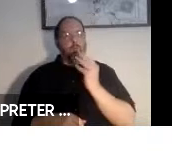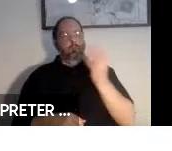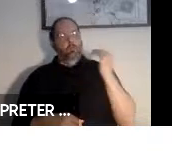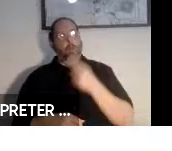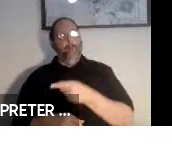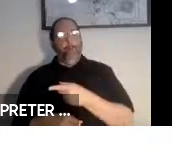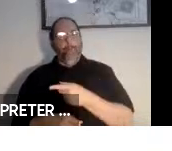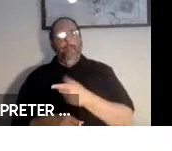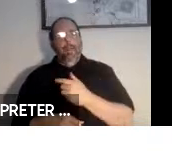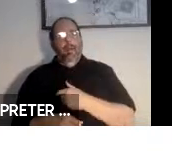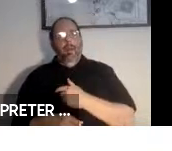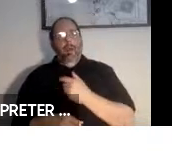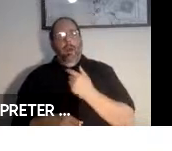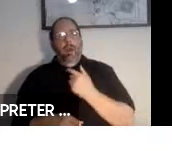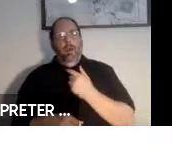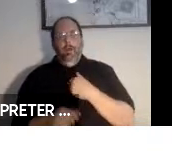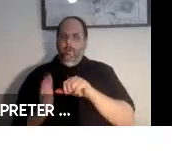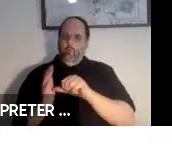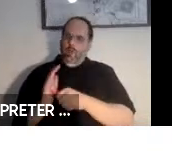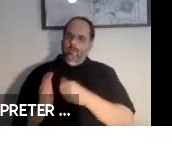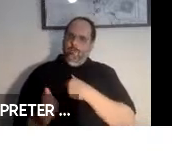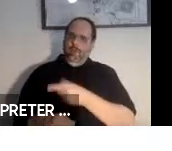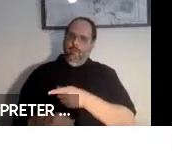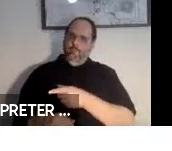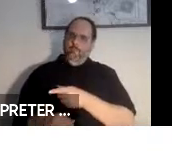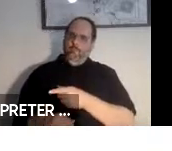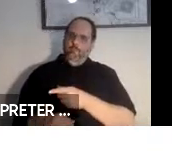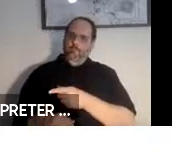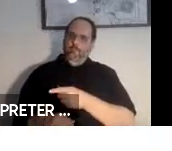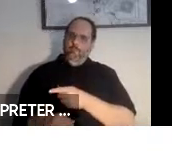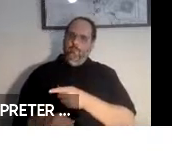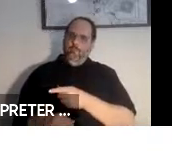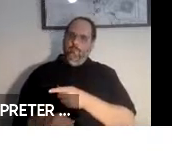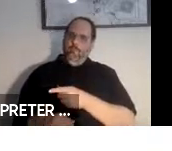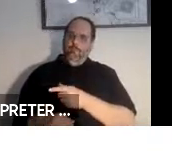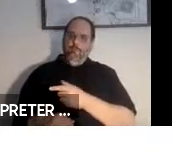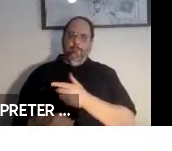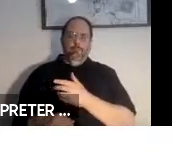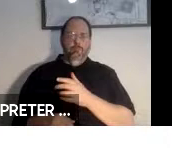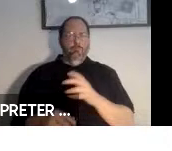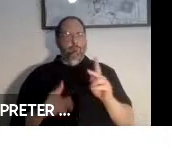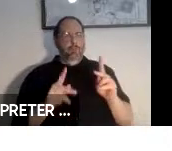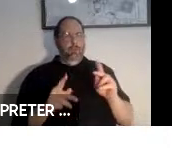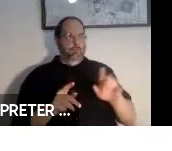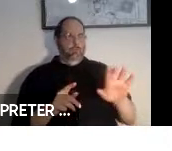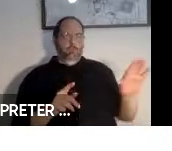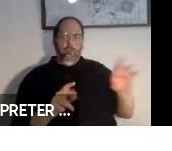I was impressed by how what the reaction was and how the Uber engineers made sure